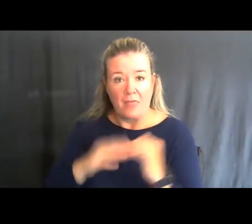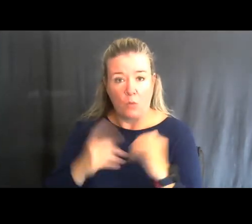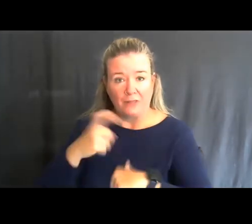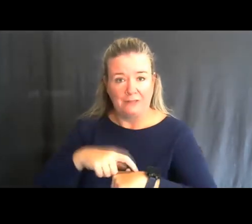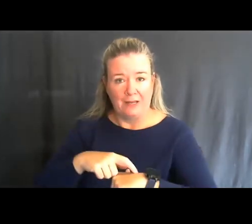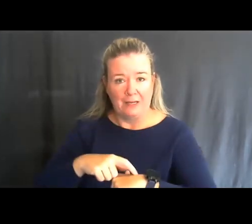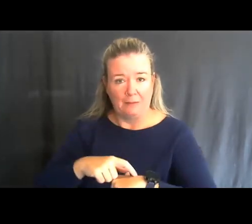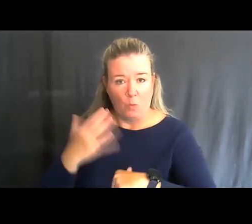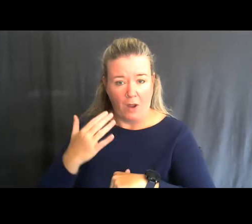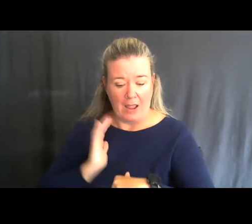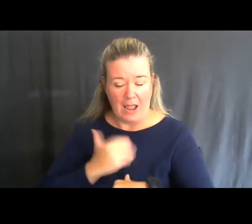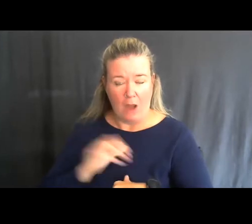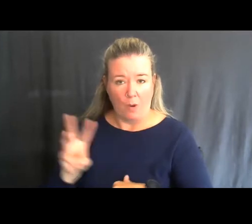We're always doing new projects.